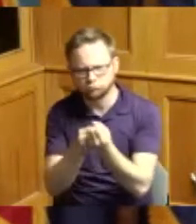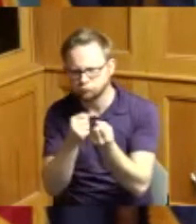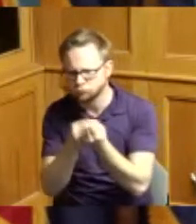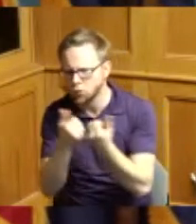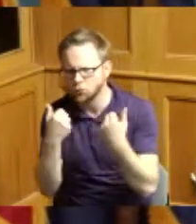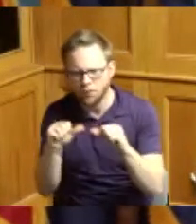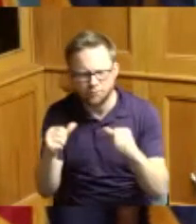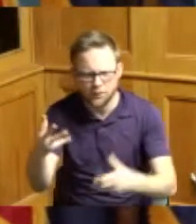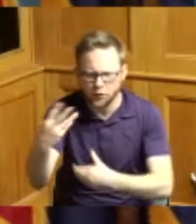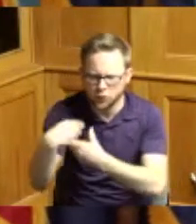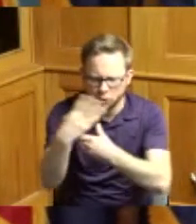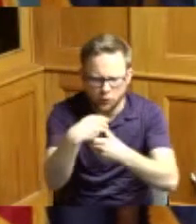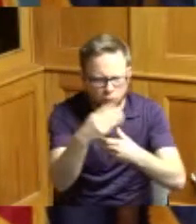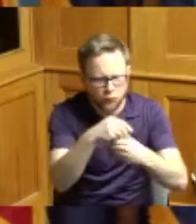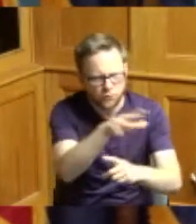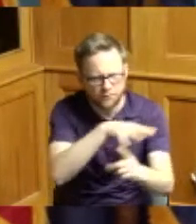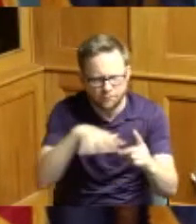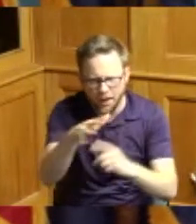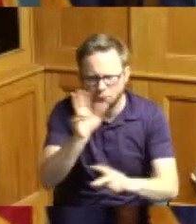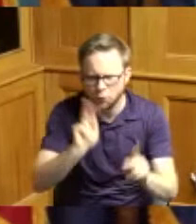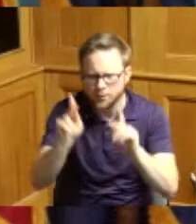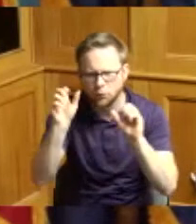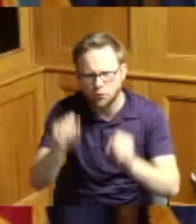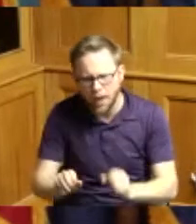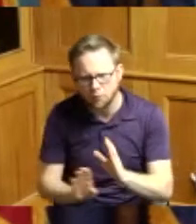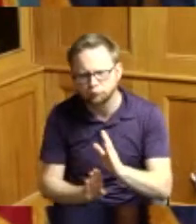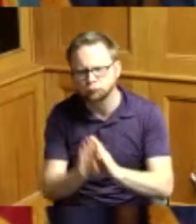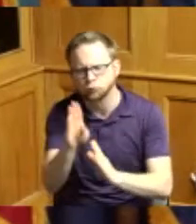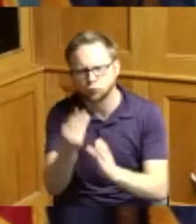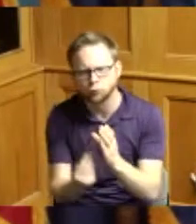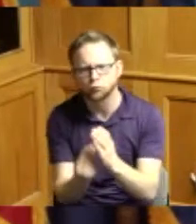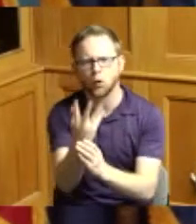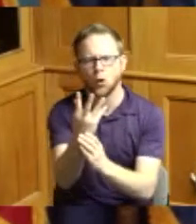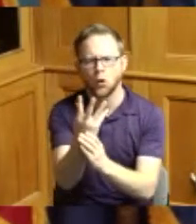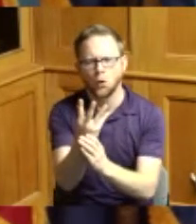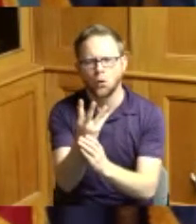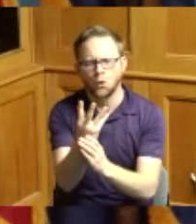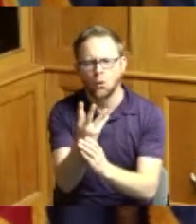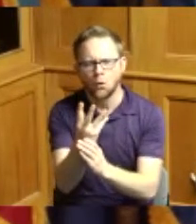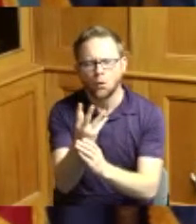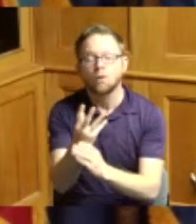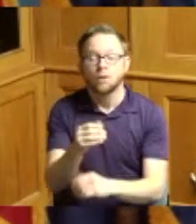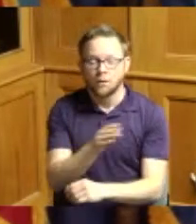for growth and opportunity in our community and the Board of County Commission of Hamilton County